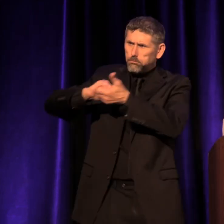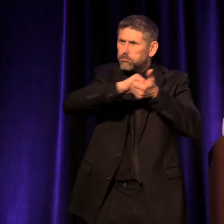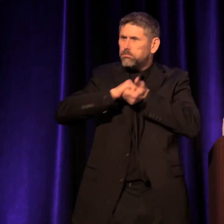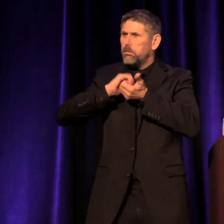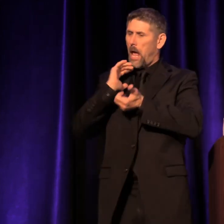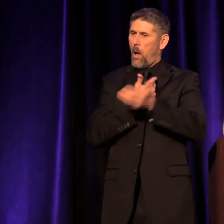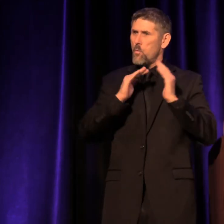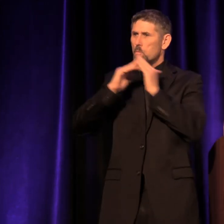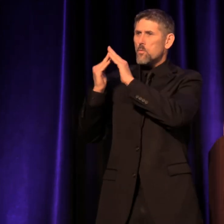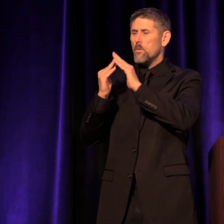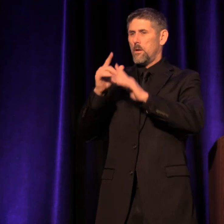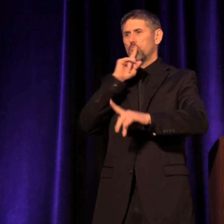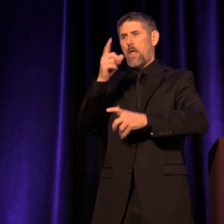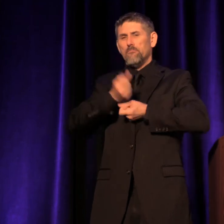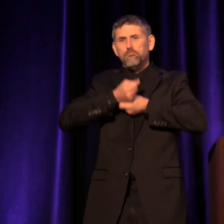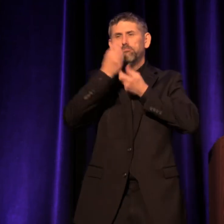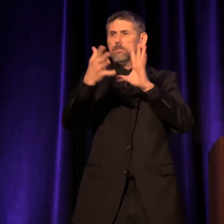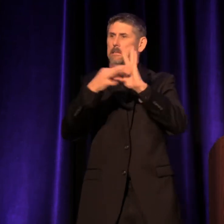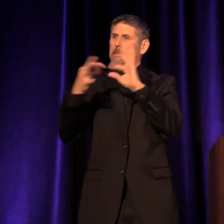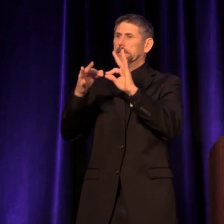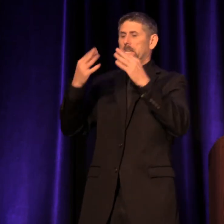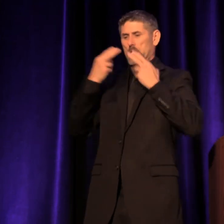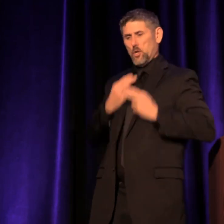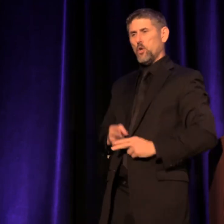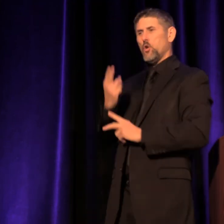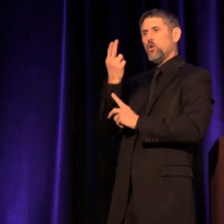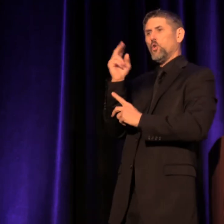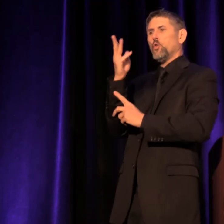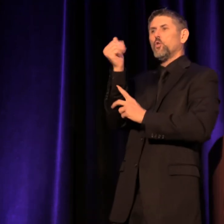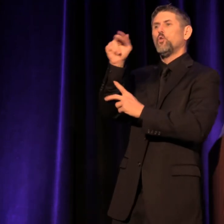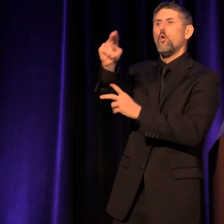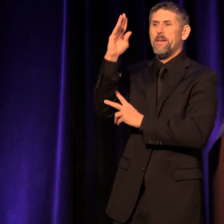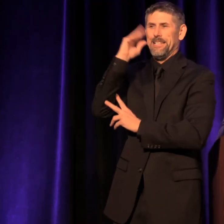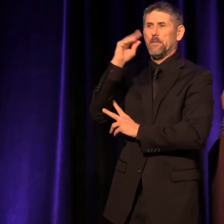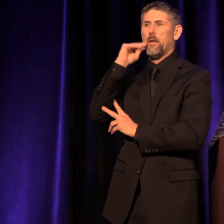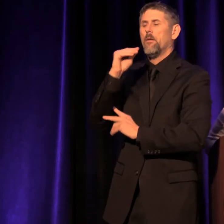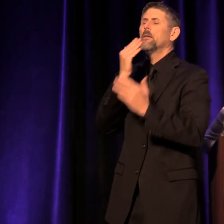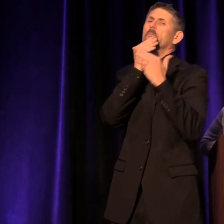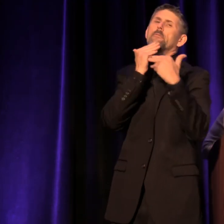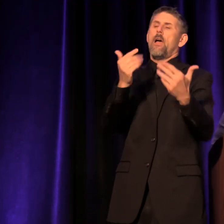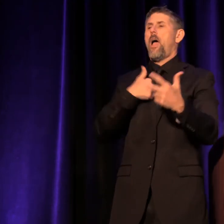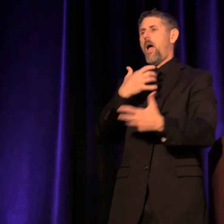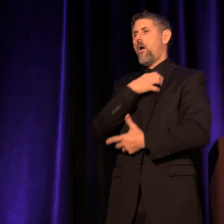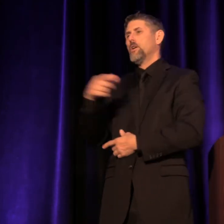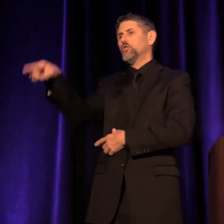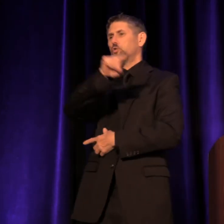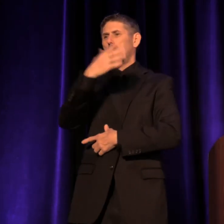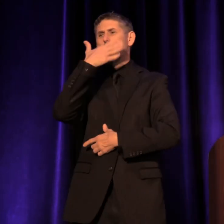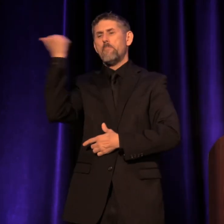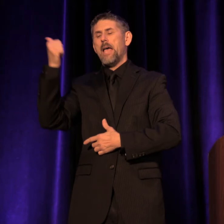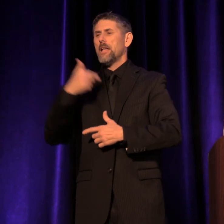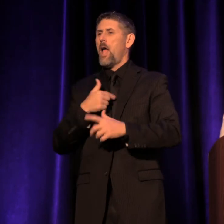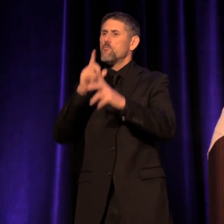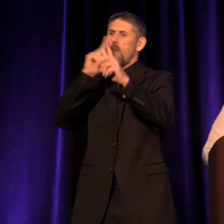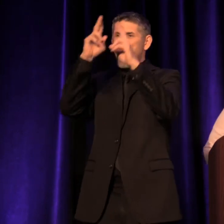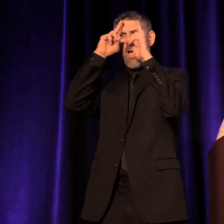to share the experience of being human. So, thank you and I wish you the best. I'm so honored by this, thank you.